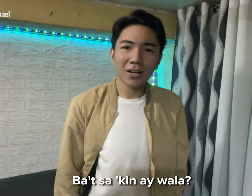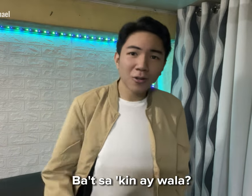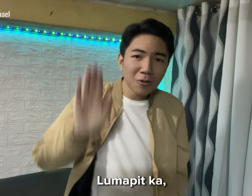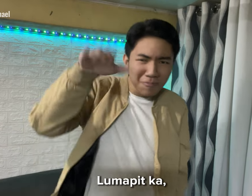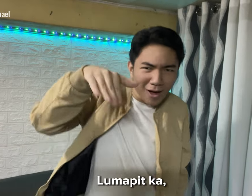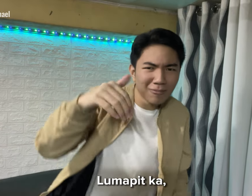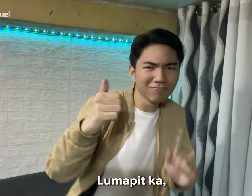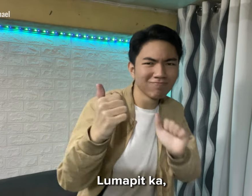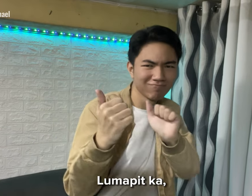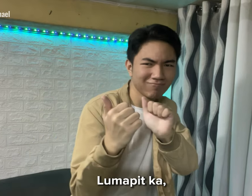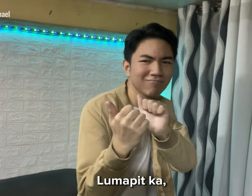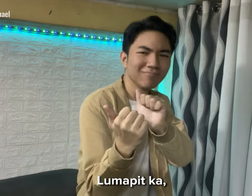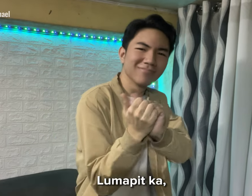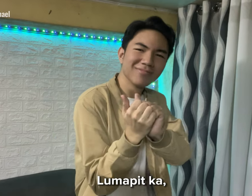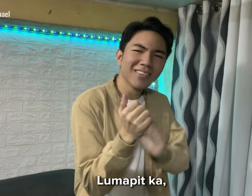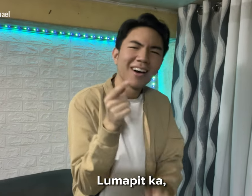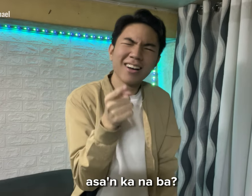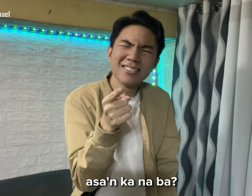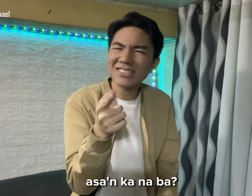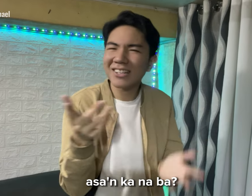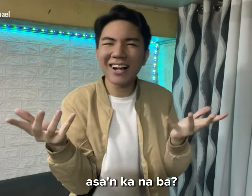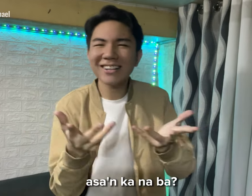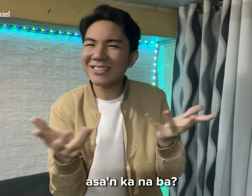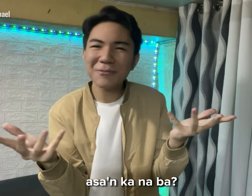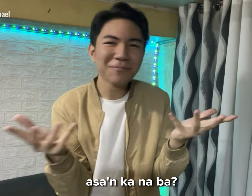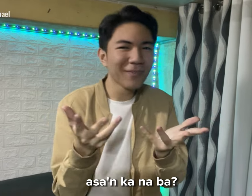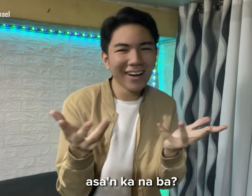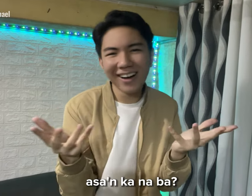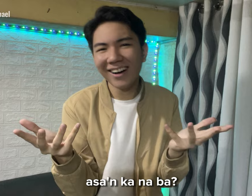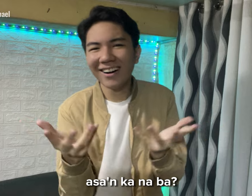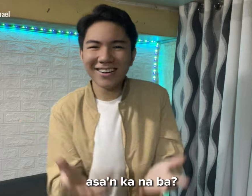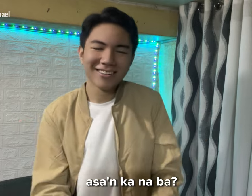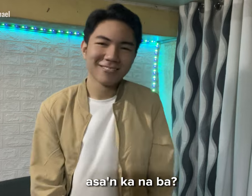Come on over Where are you?